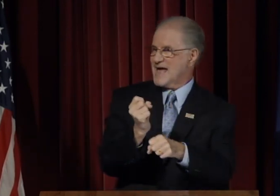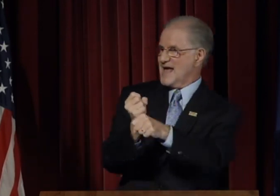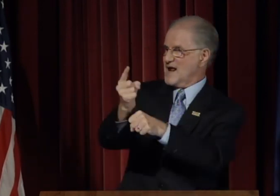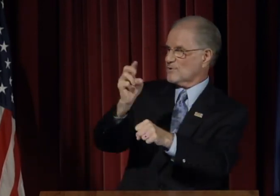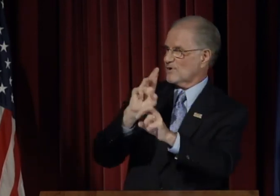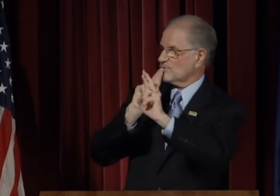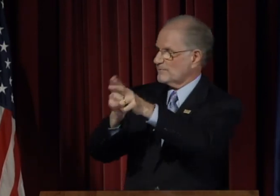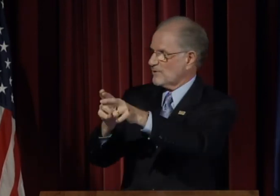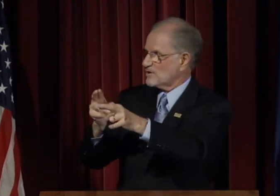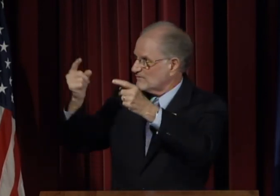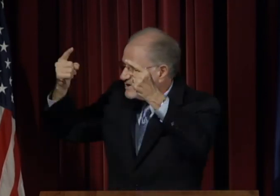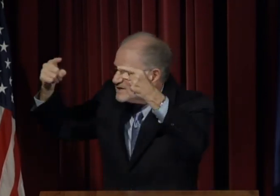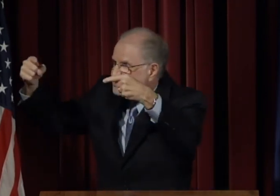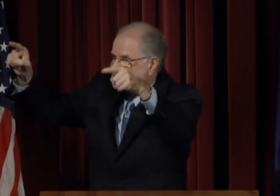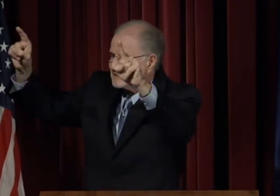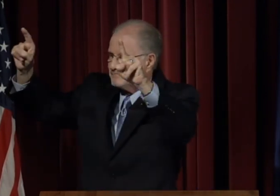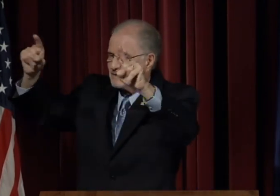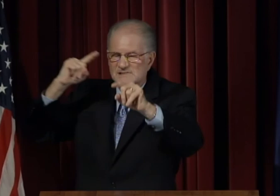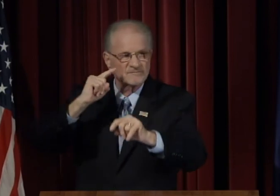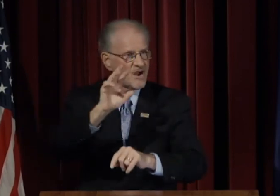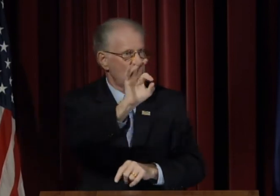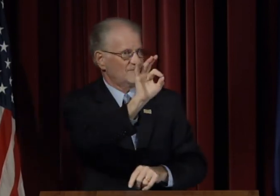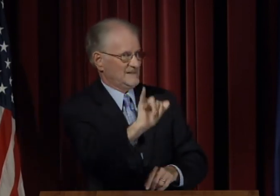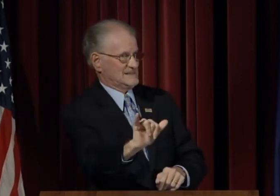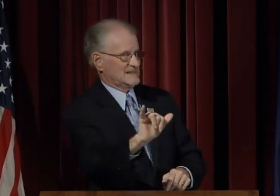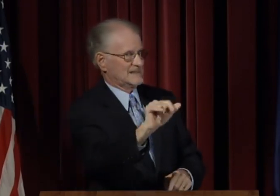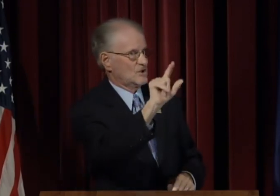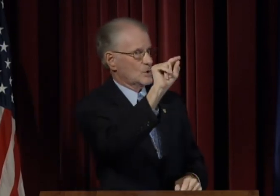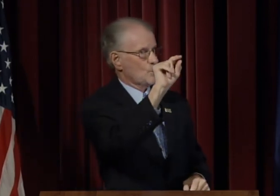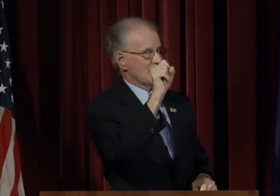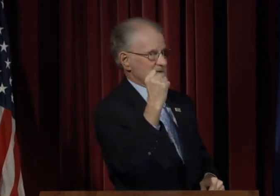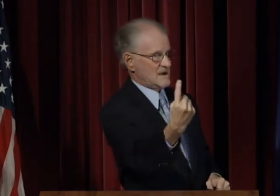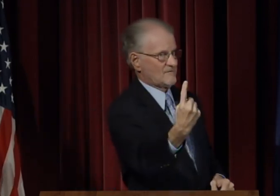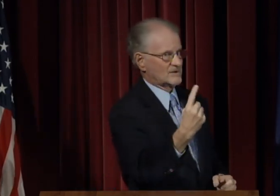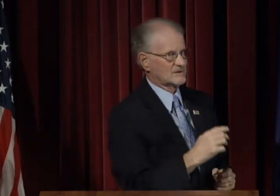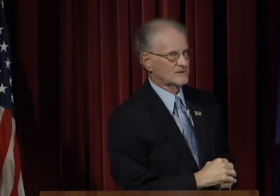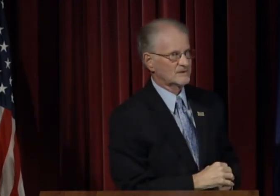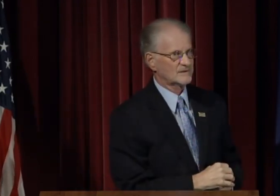Each of these steps is reported in our Annual Report of Achievements for Fiscal Year 2011.